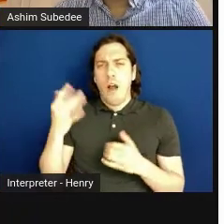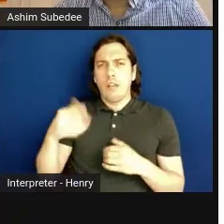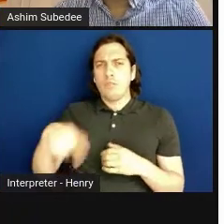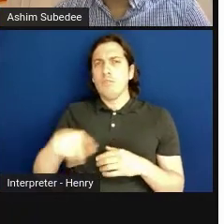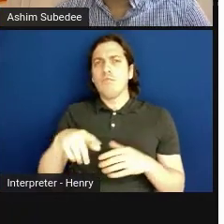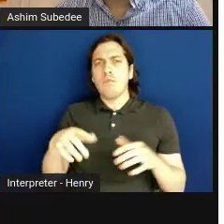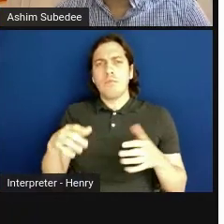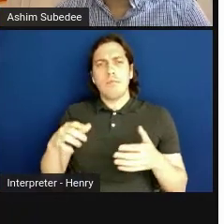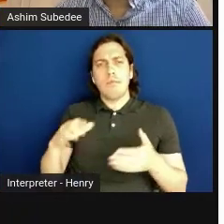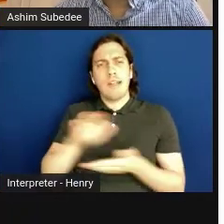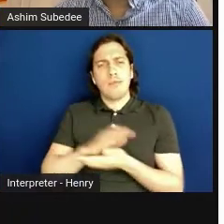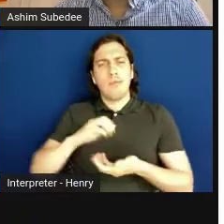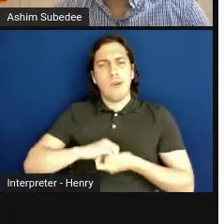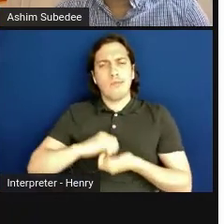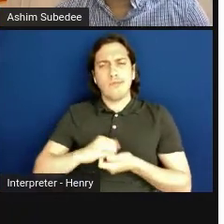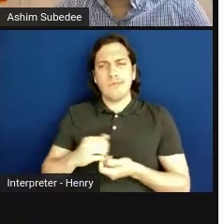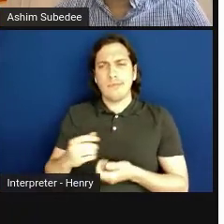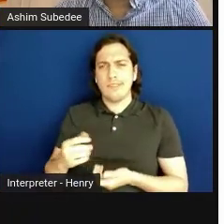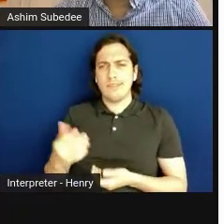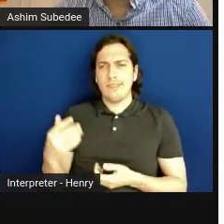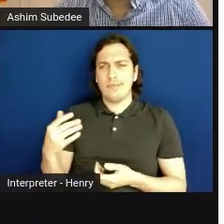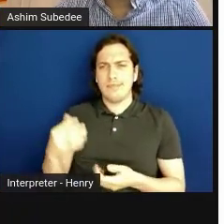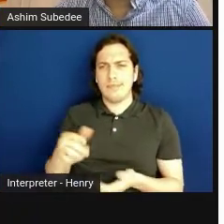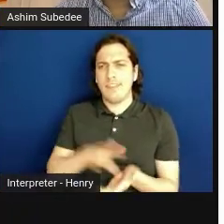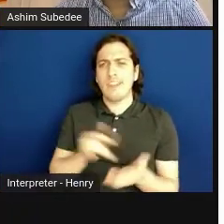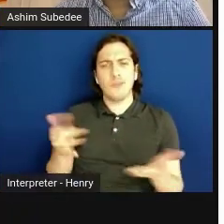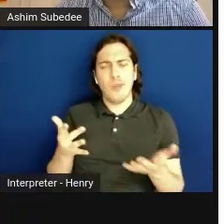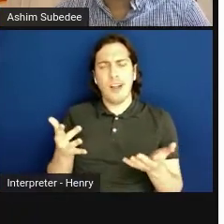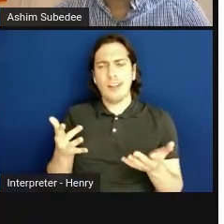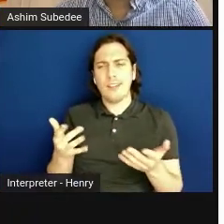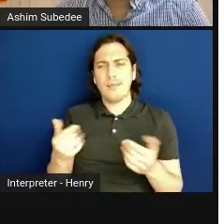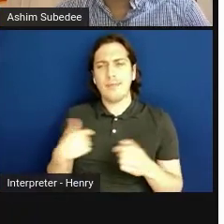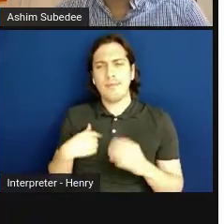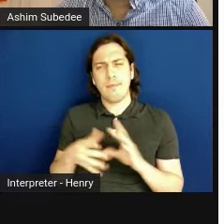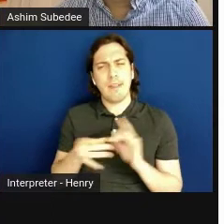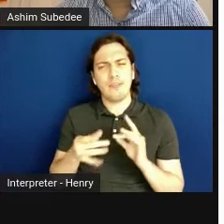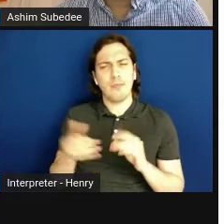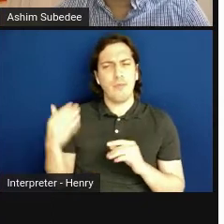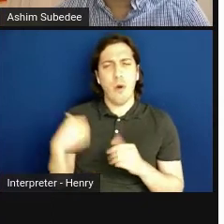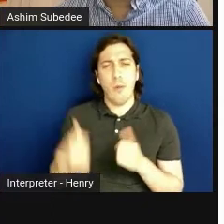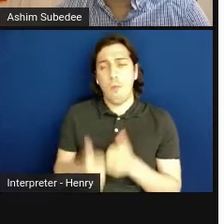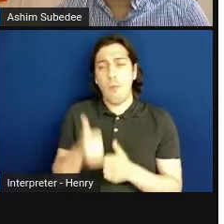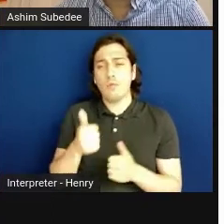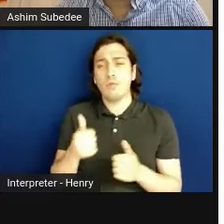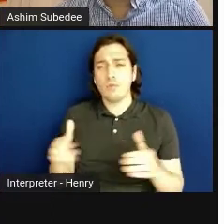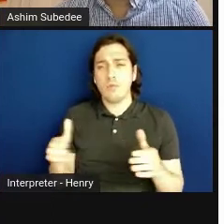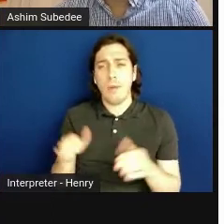What are some of the advantages? I've alluded to the fact that most of the small businesses do stem from, you know,